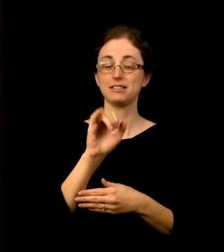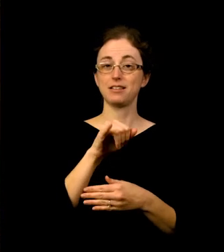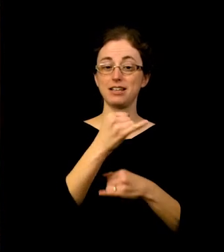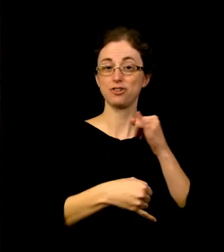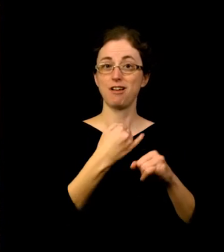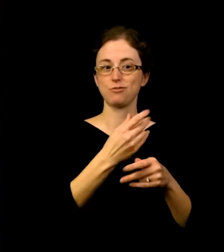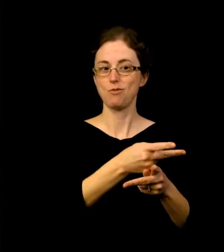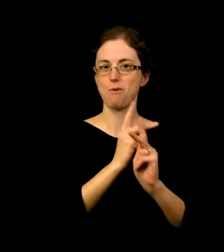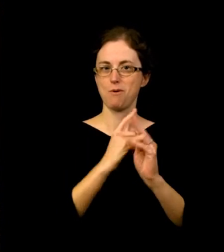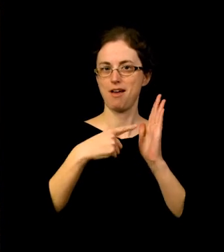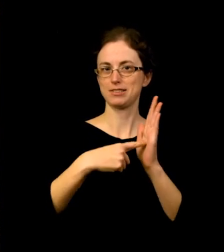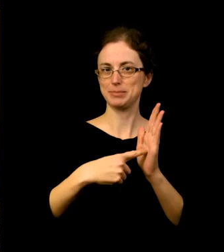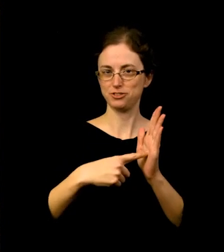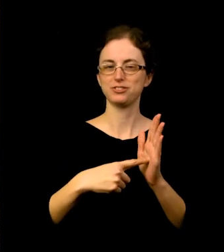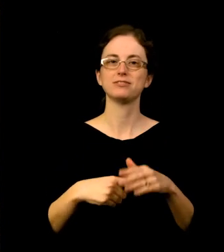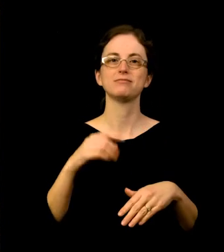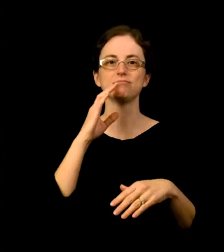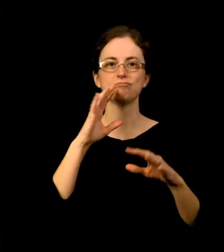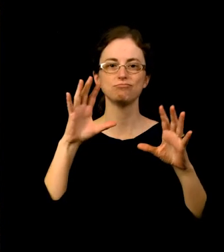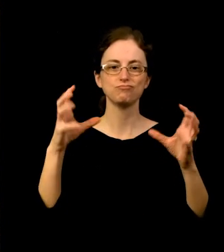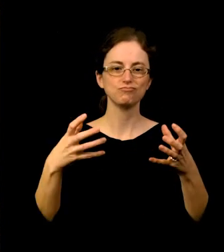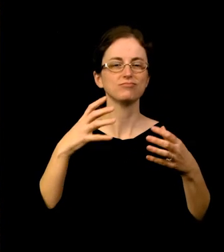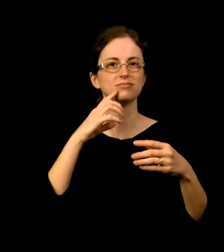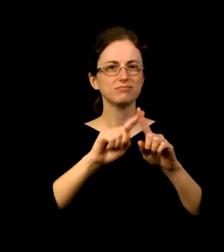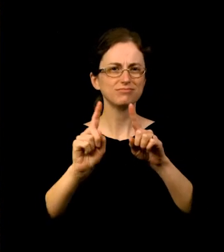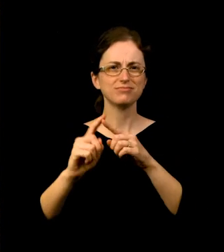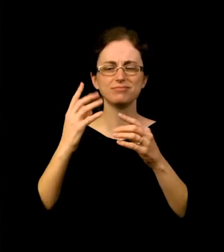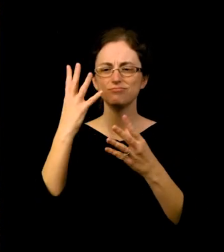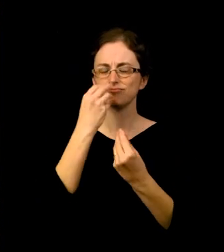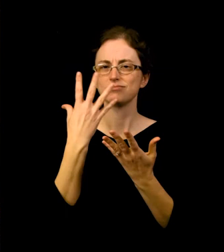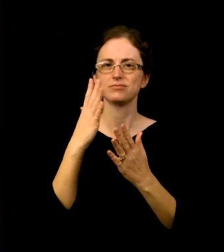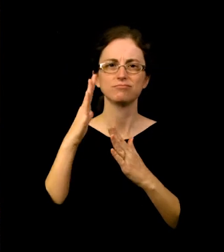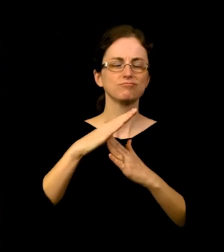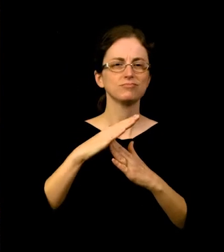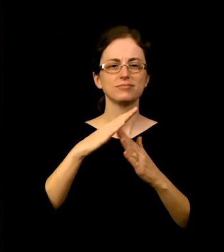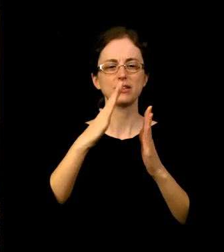that brings together some of the finest paintings, drawings, and prints of the 1890s.